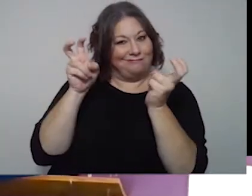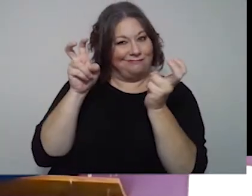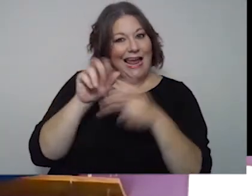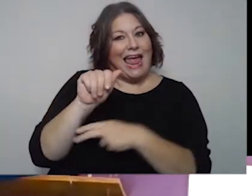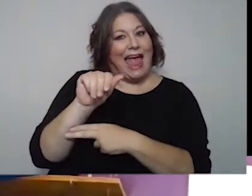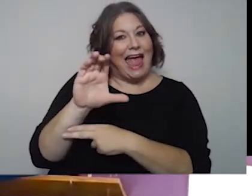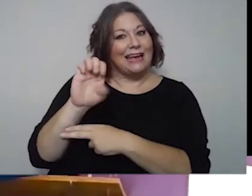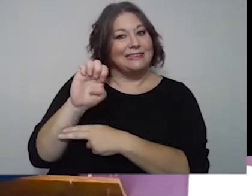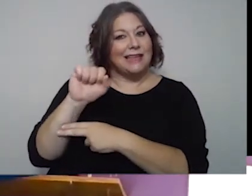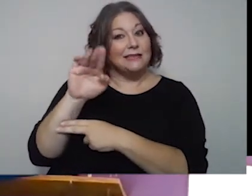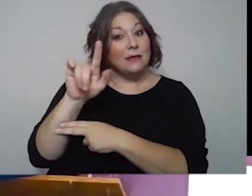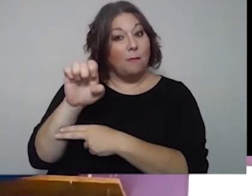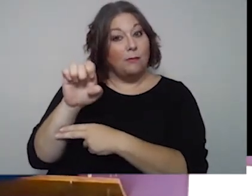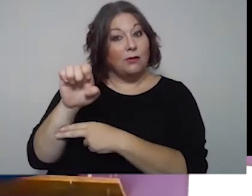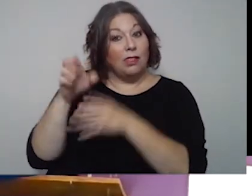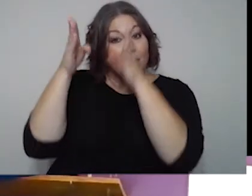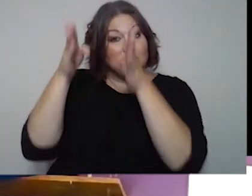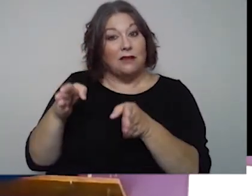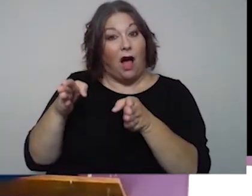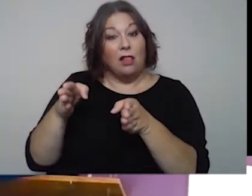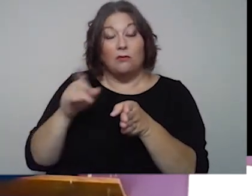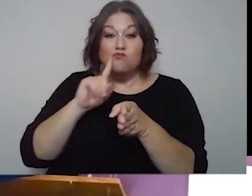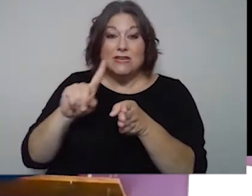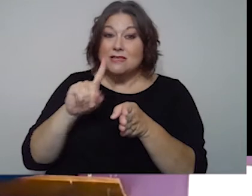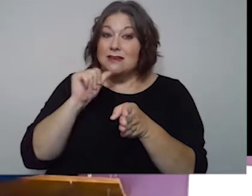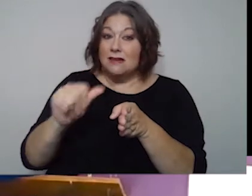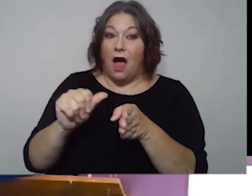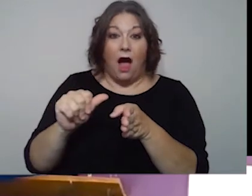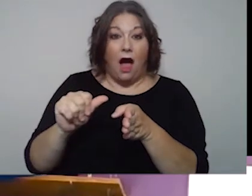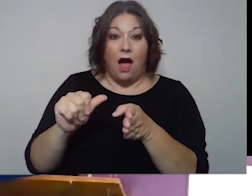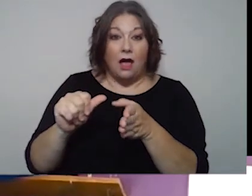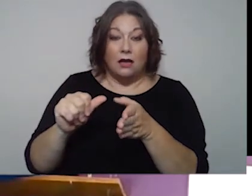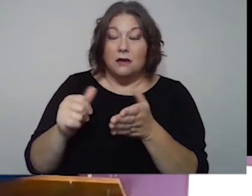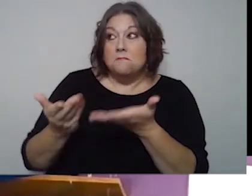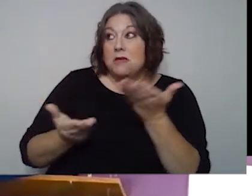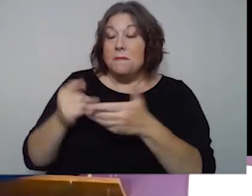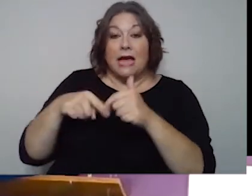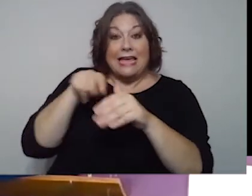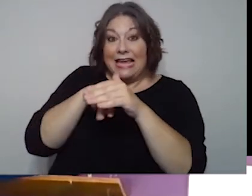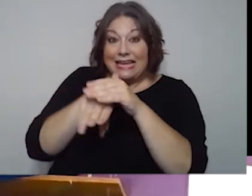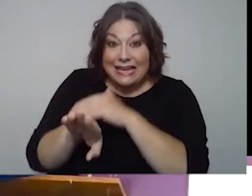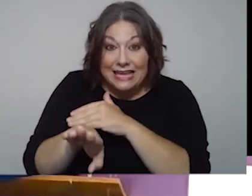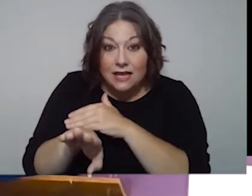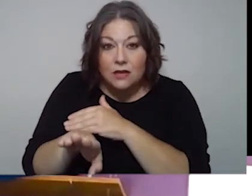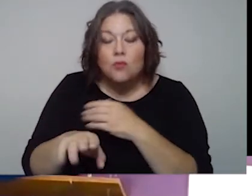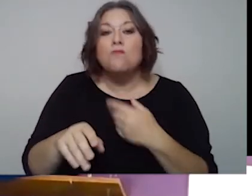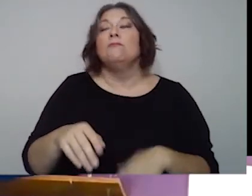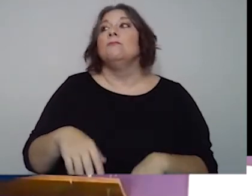isn't that accessible because I can't get in the stall, or I can get in the stall, but I can't